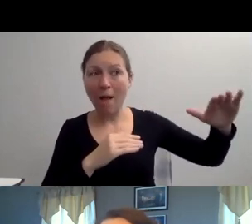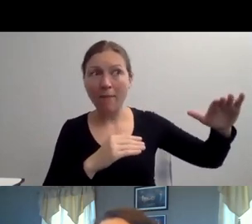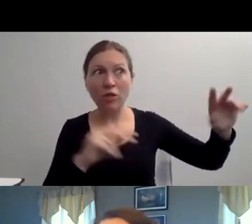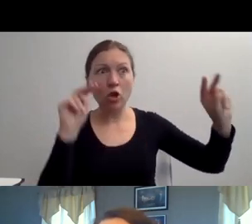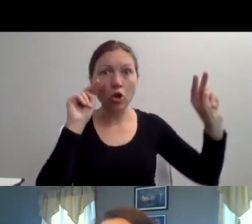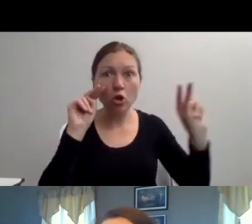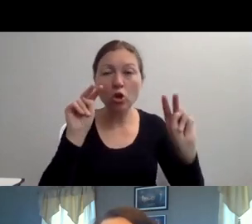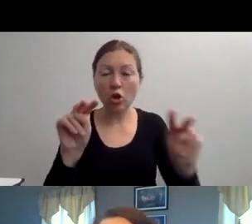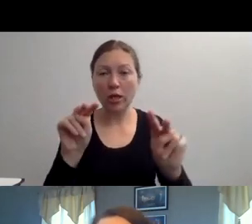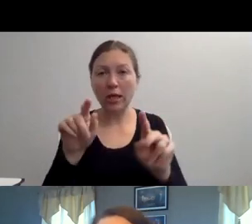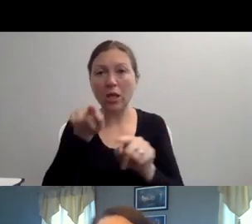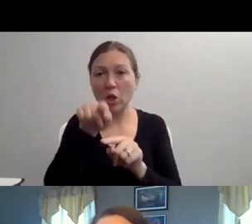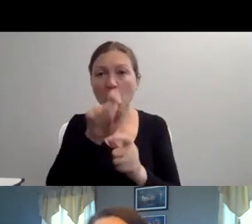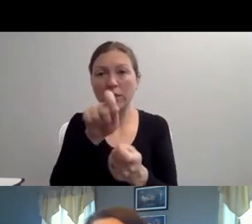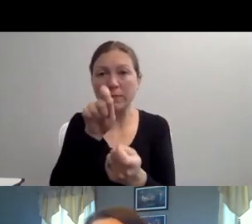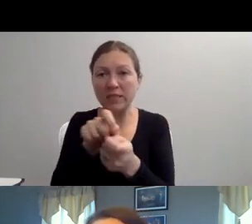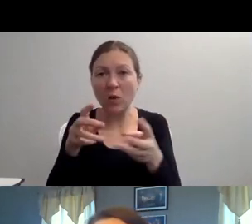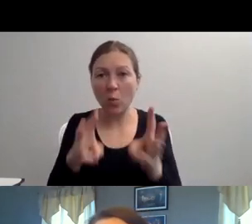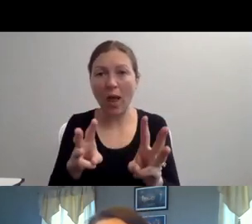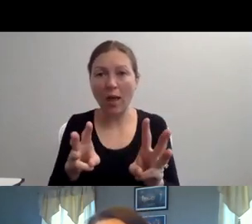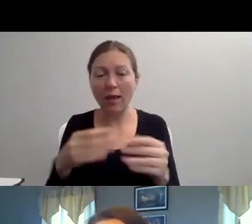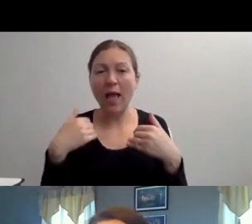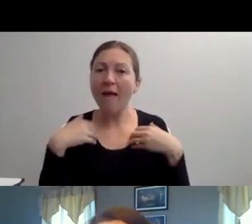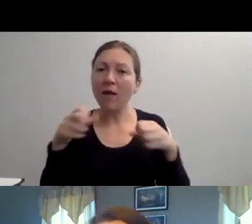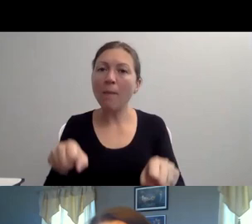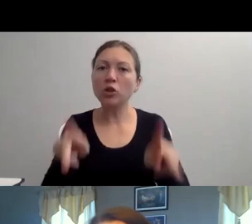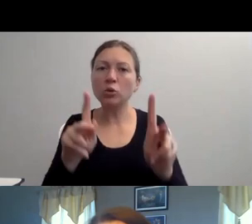WE'RE JUST NORMAL PEOPLE TRYING TO DO OUR JOBS.